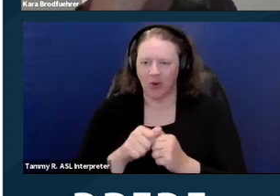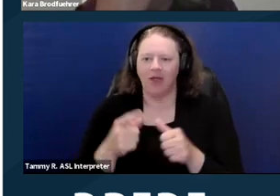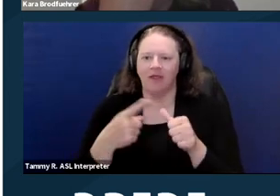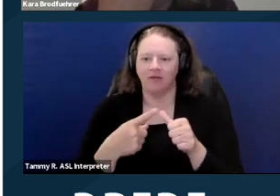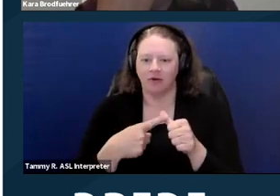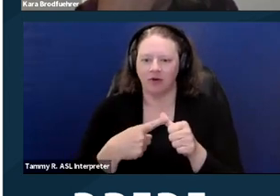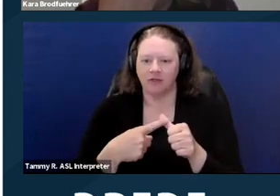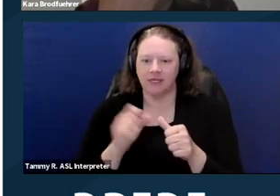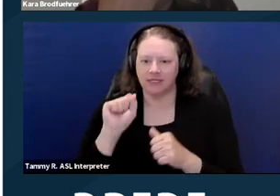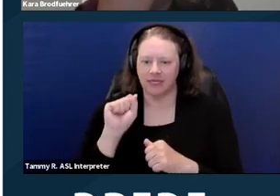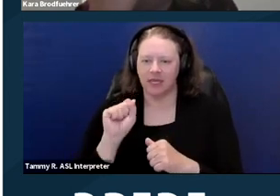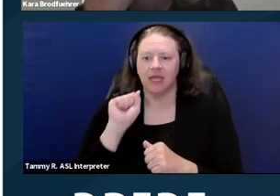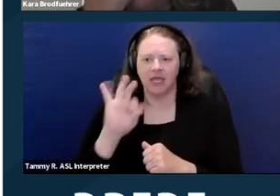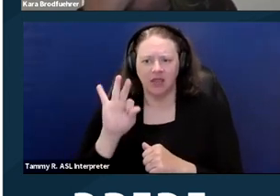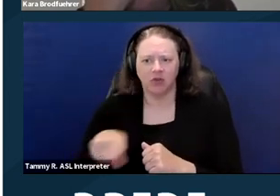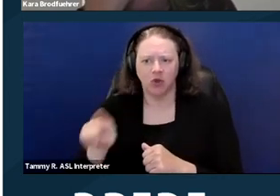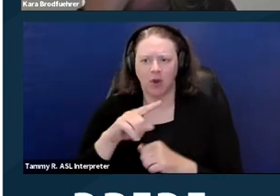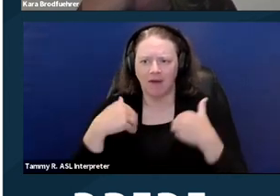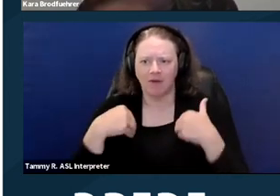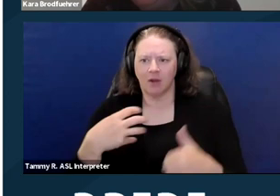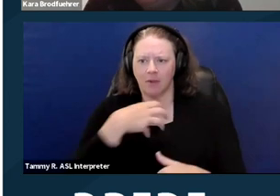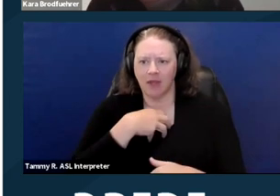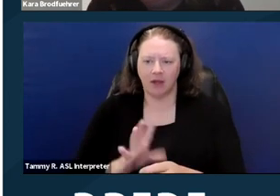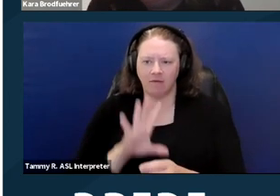whether if you have a complaint that involves an eviction,